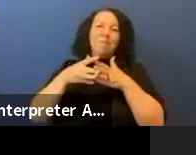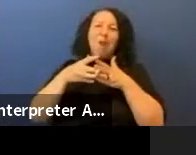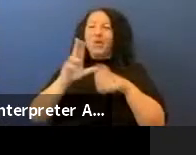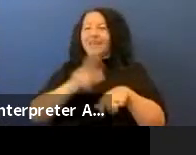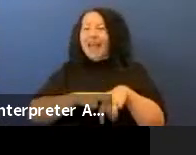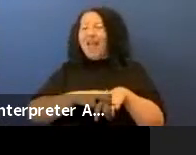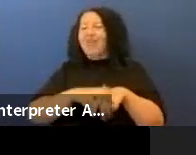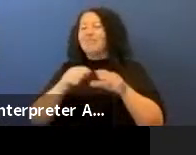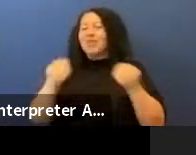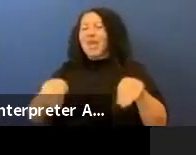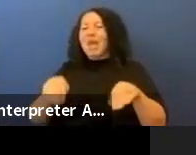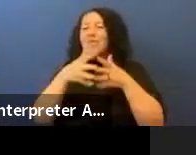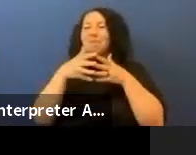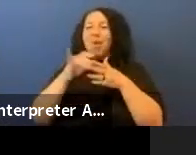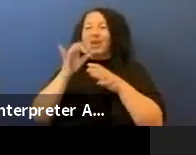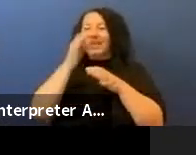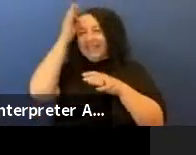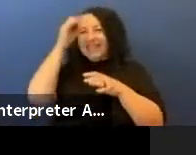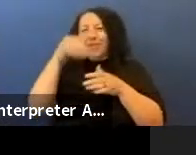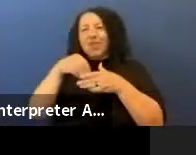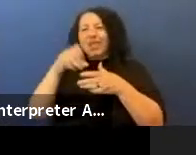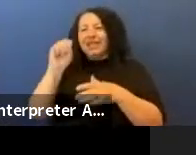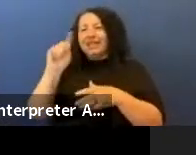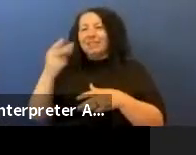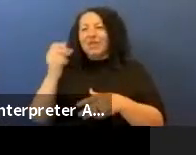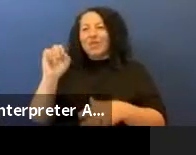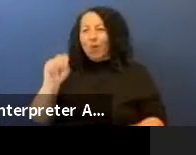which is in the Smithsonian Institution.